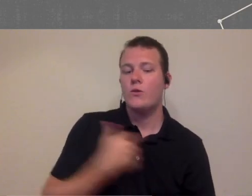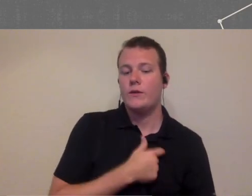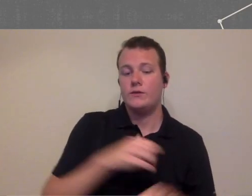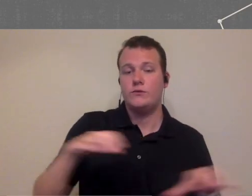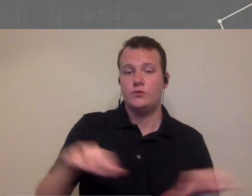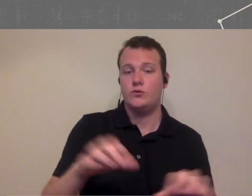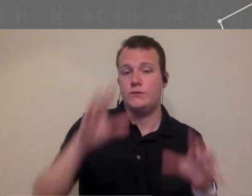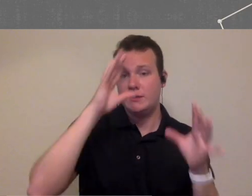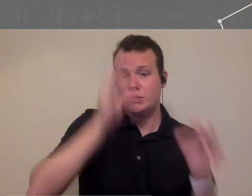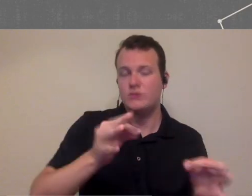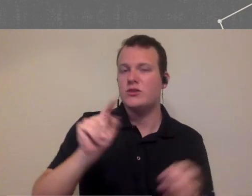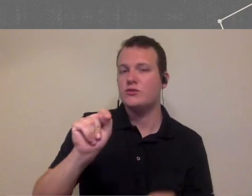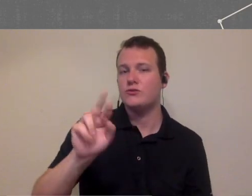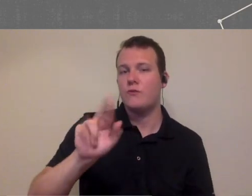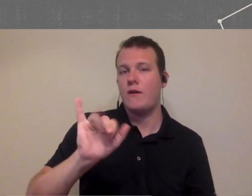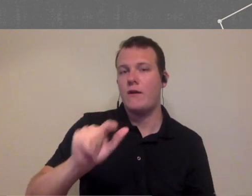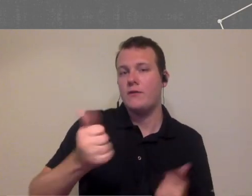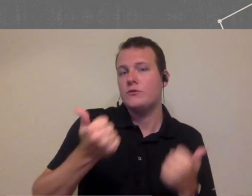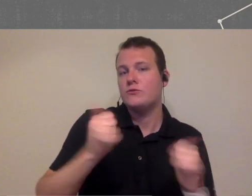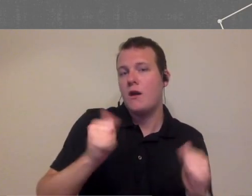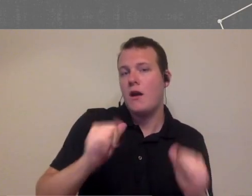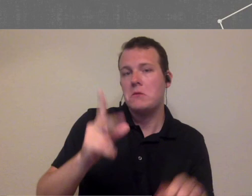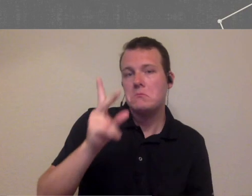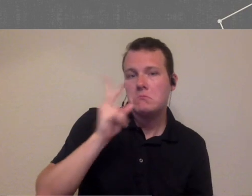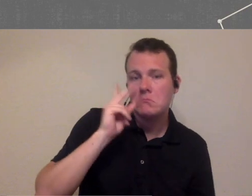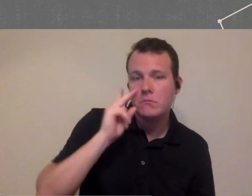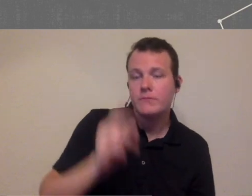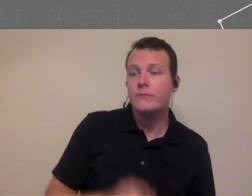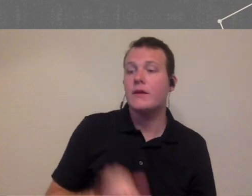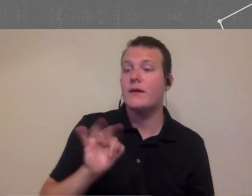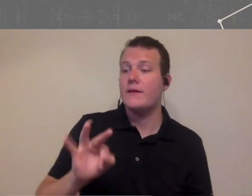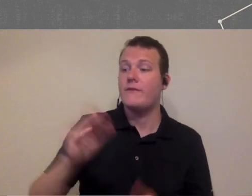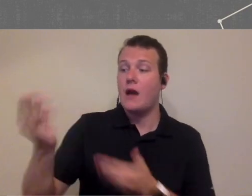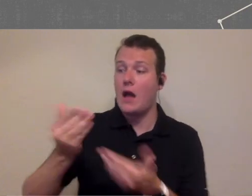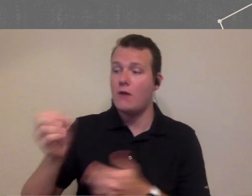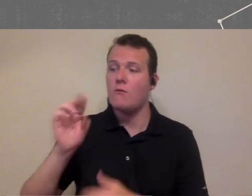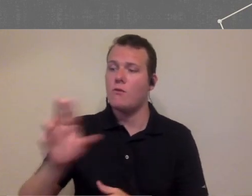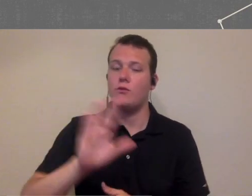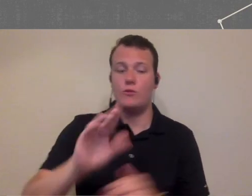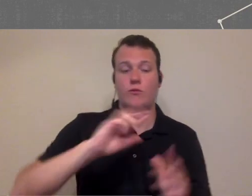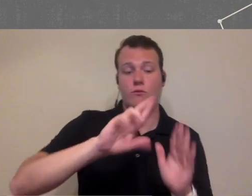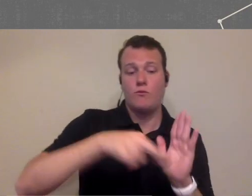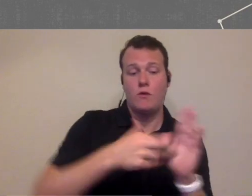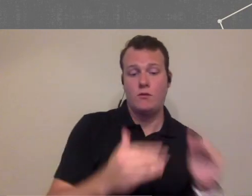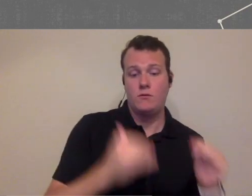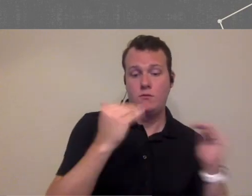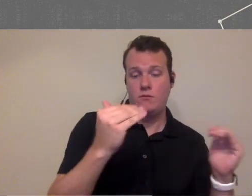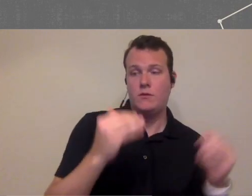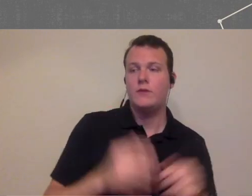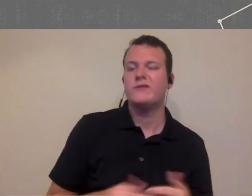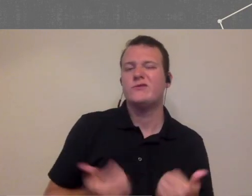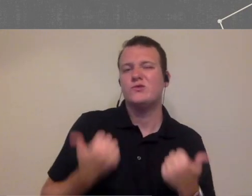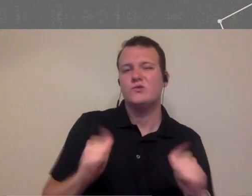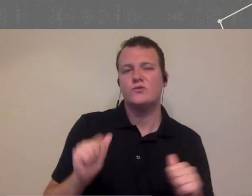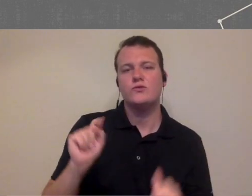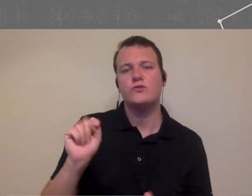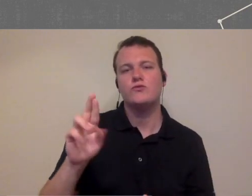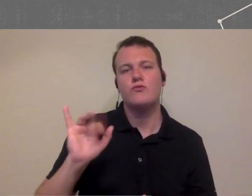basis and so with with our new hires and then also if we are looking at changing someone's role we usually approach it from some some form of a trial period